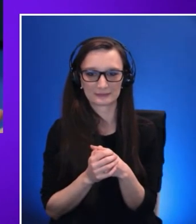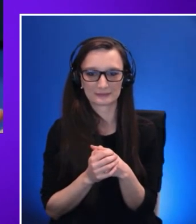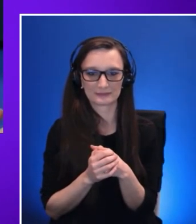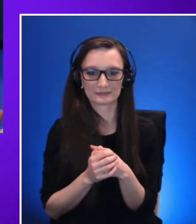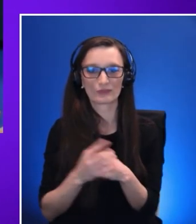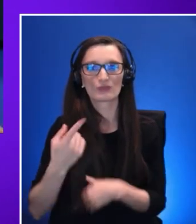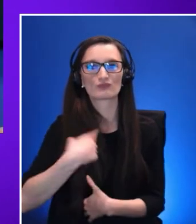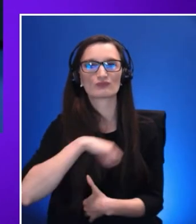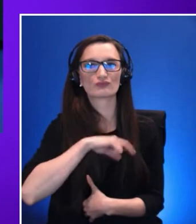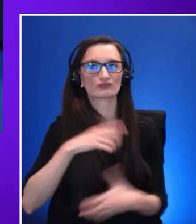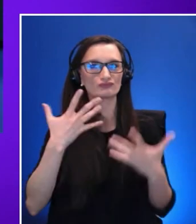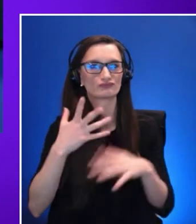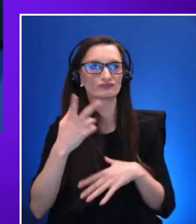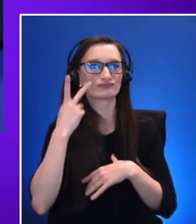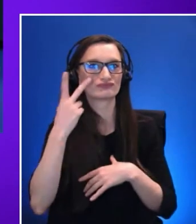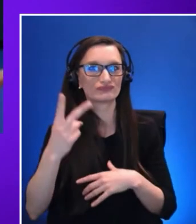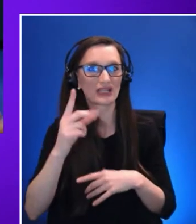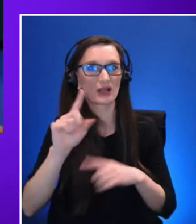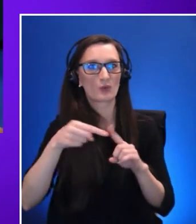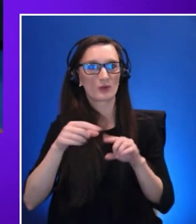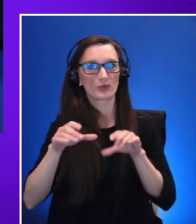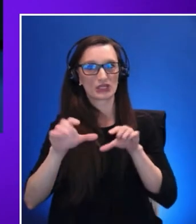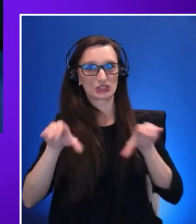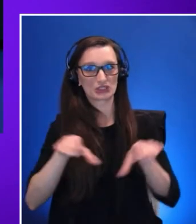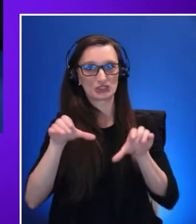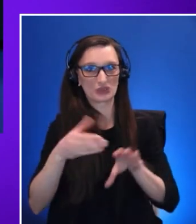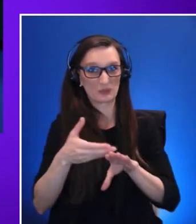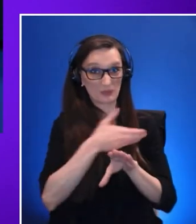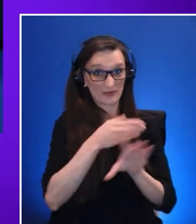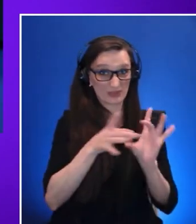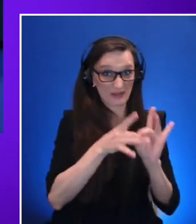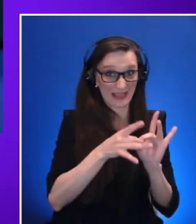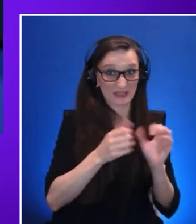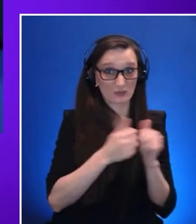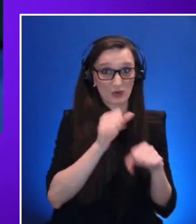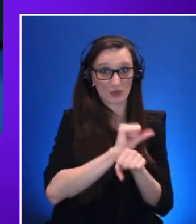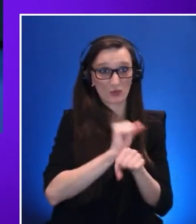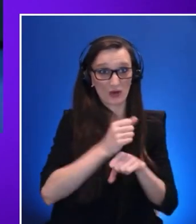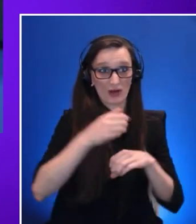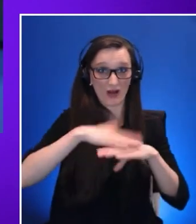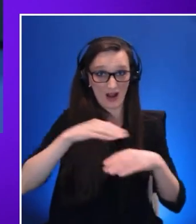have been doing in accessibility in the past. And this is what the process that we are going